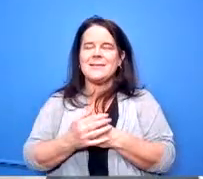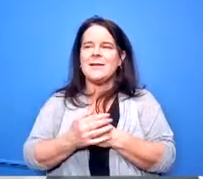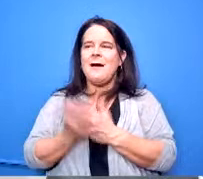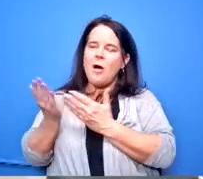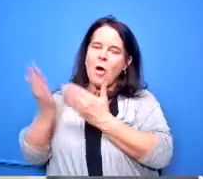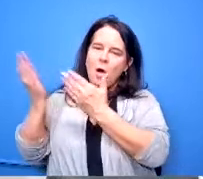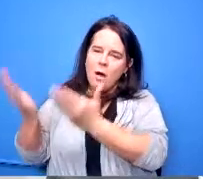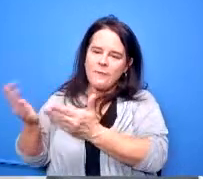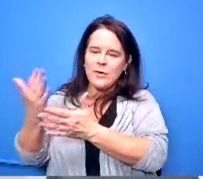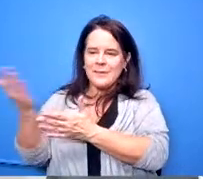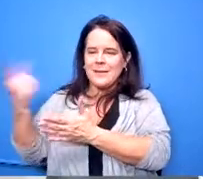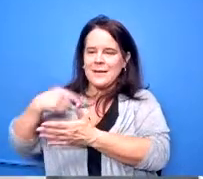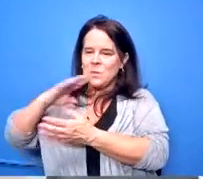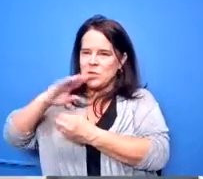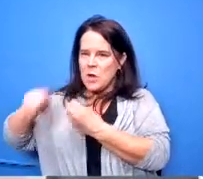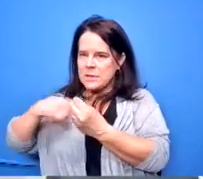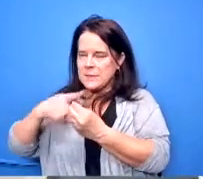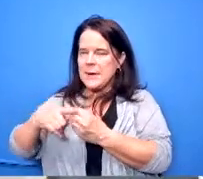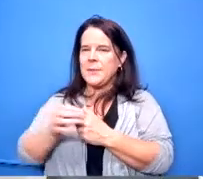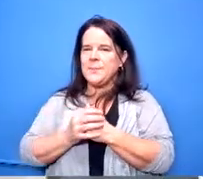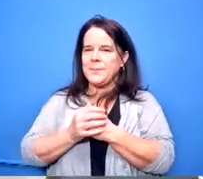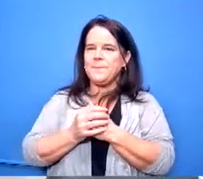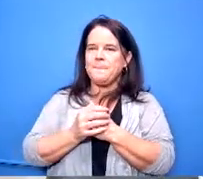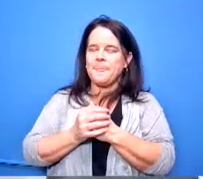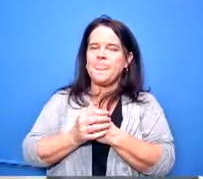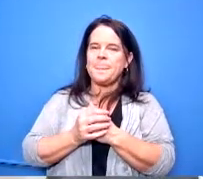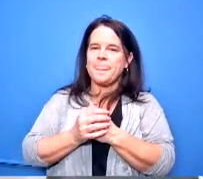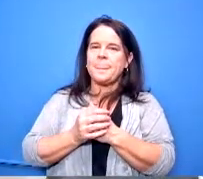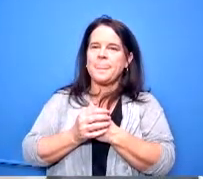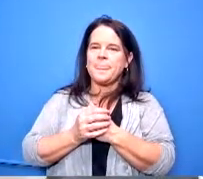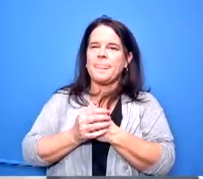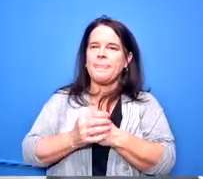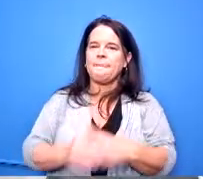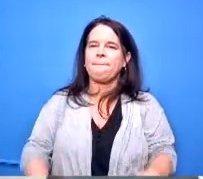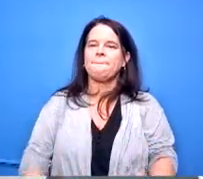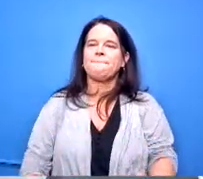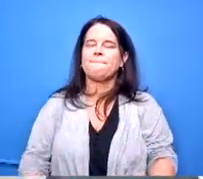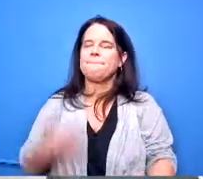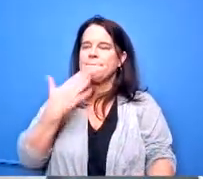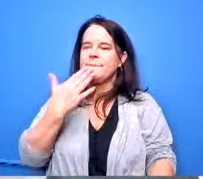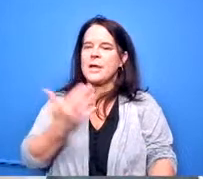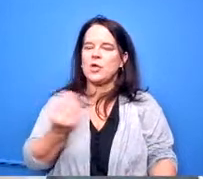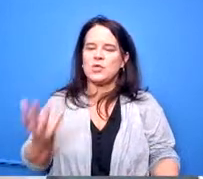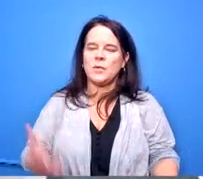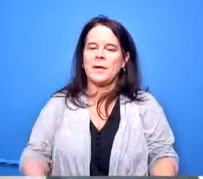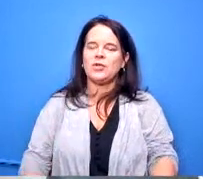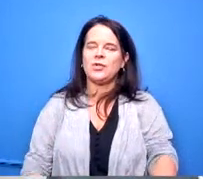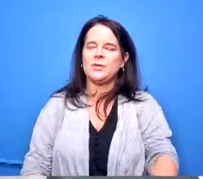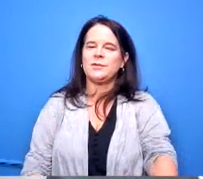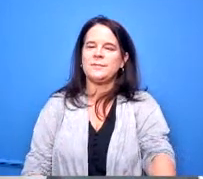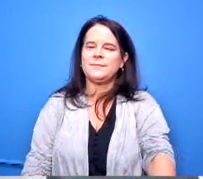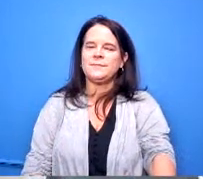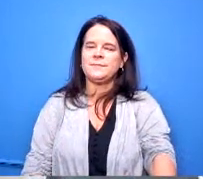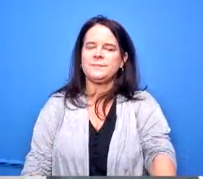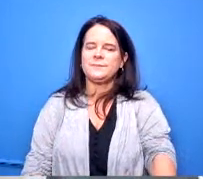about here at this conversation all right thank you very much thank you so much next we'll move